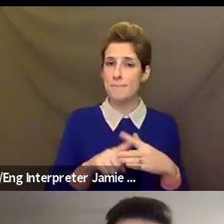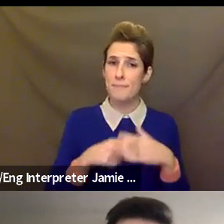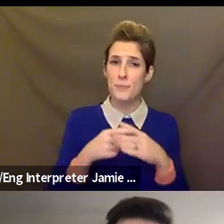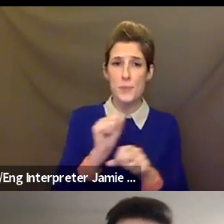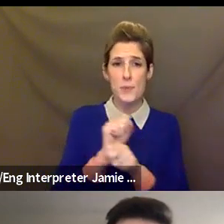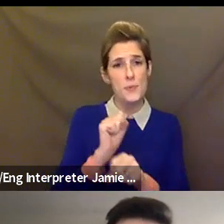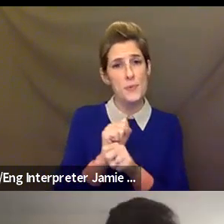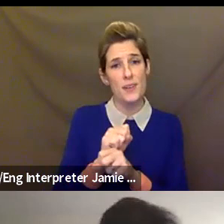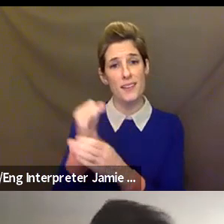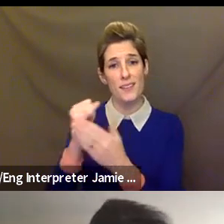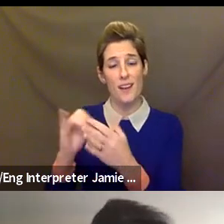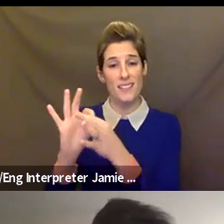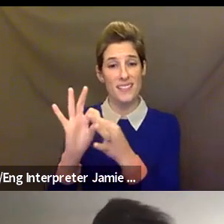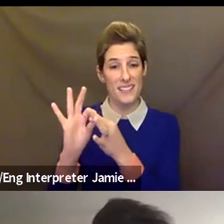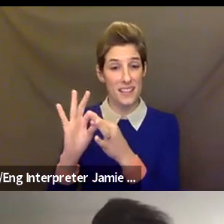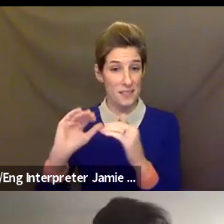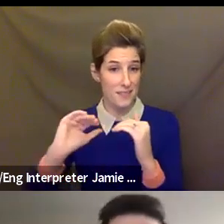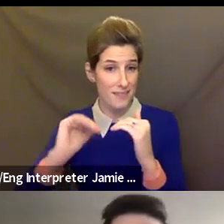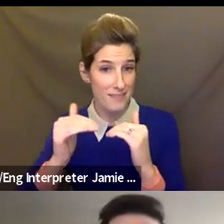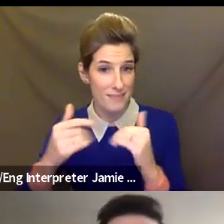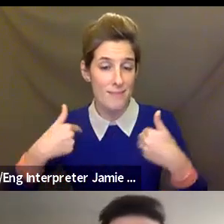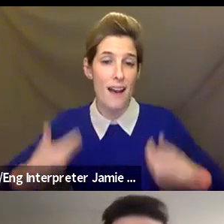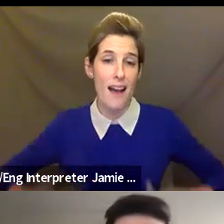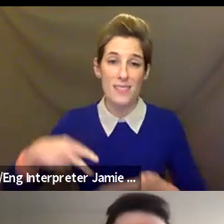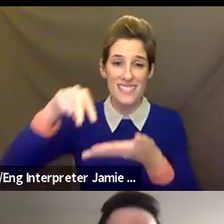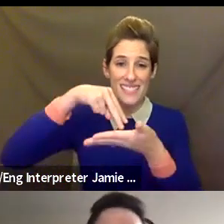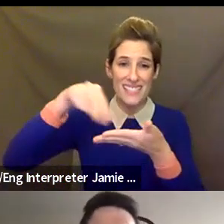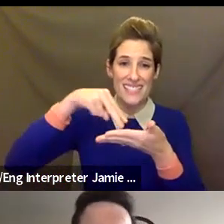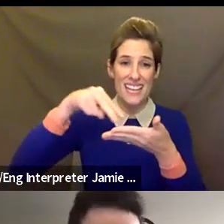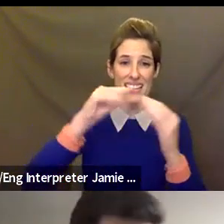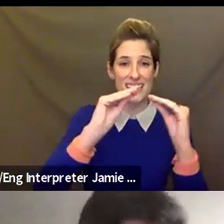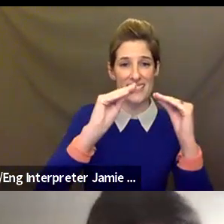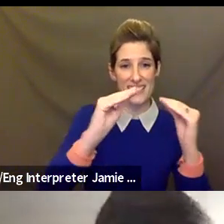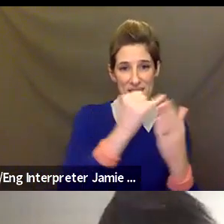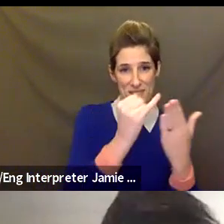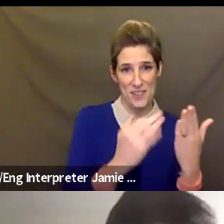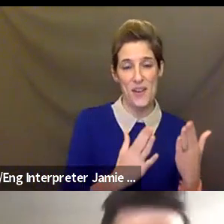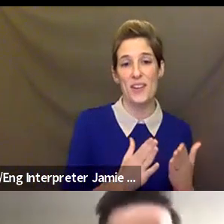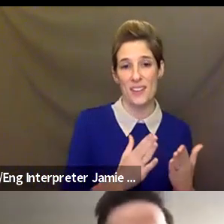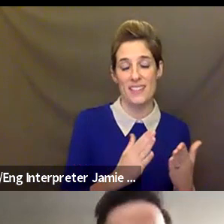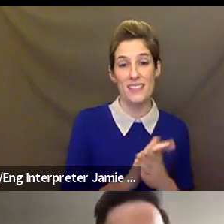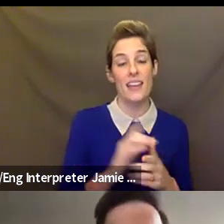teaching artist, and then I became a program manager and started working administratively. And my current